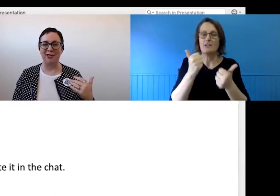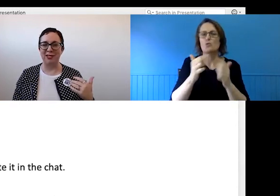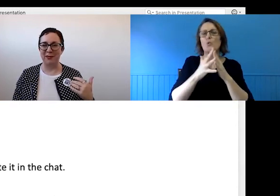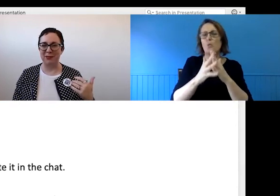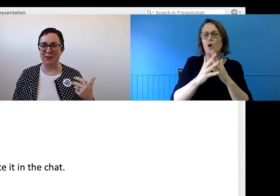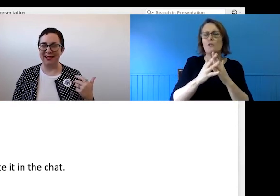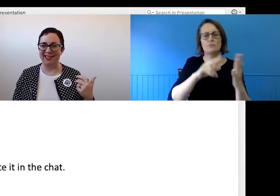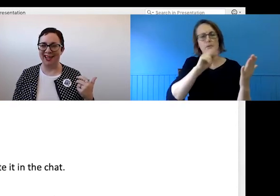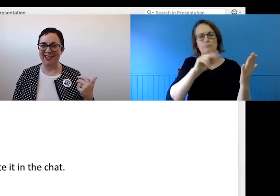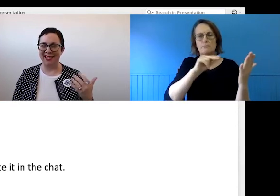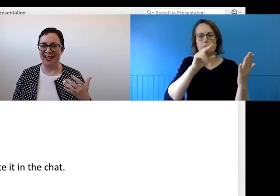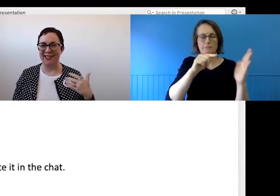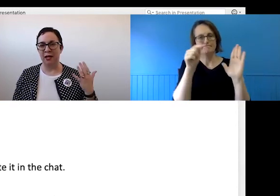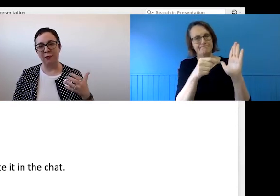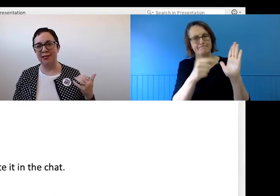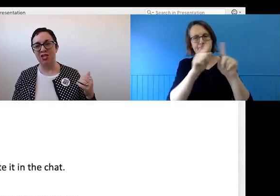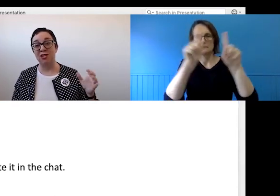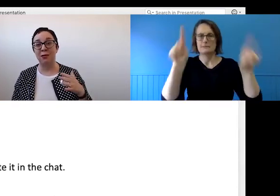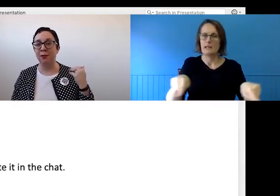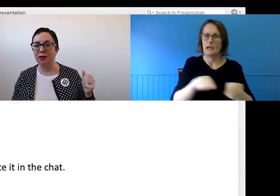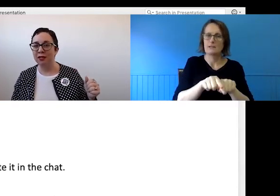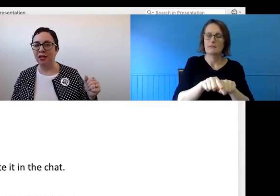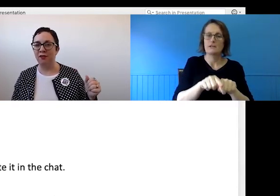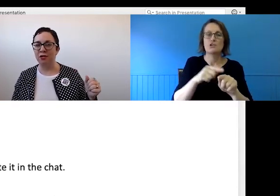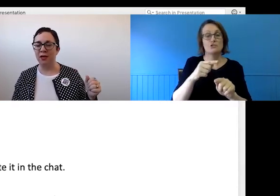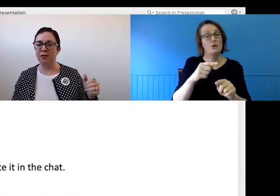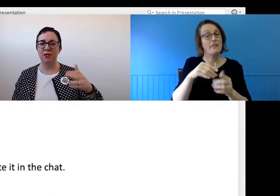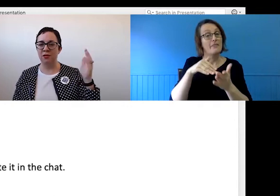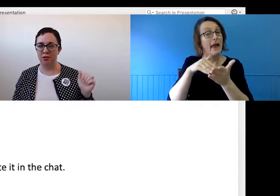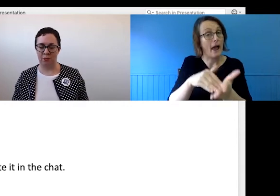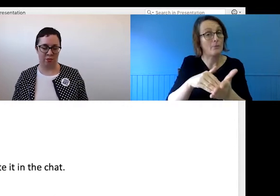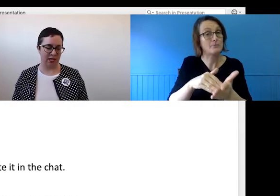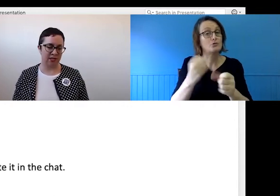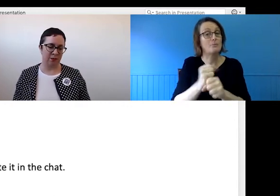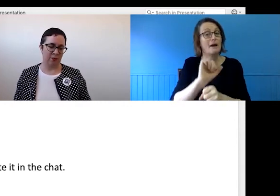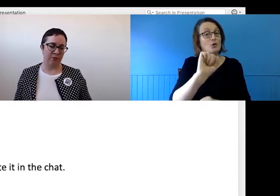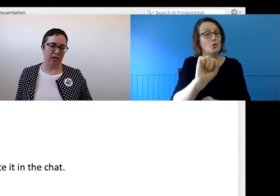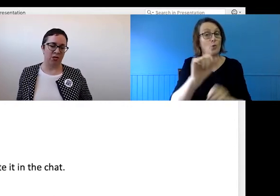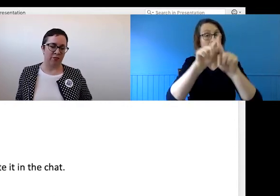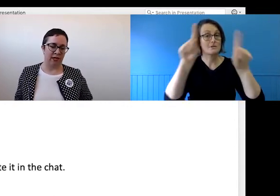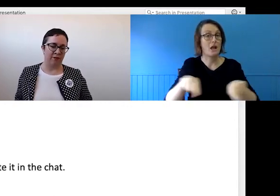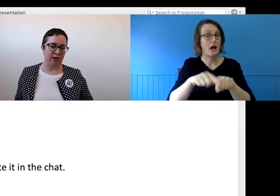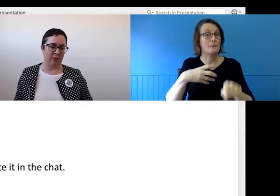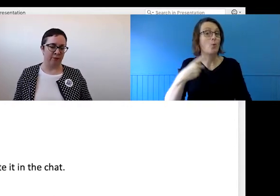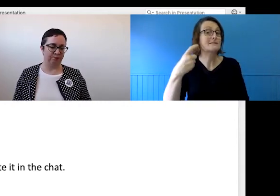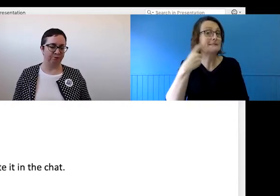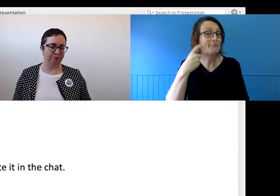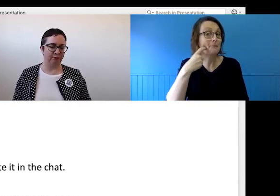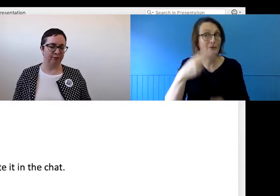encouraging tool to make people make their slides and content more